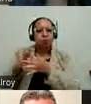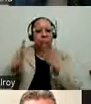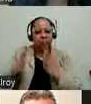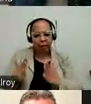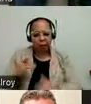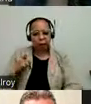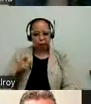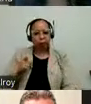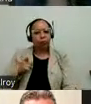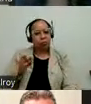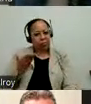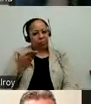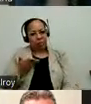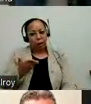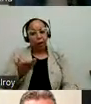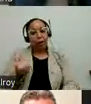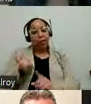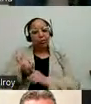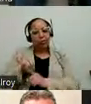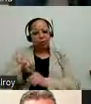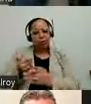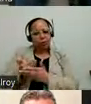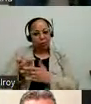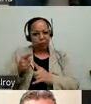there, she's new to the CTA. So it was wonderful and she got to meet so many